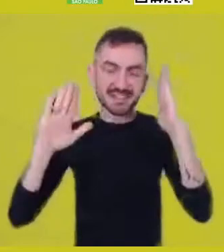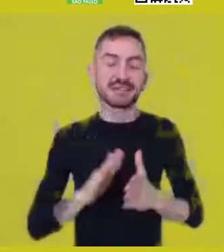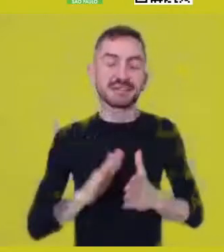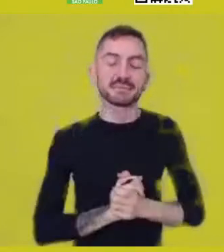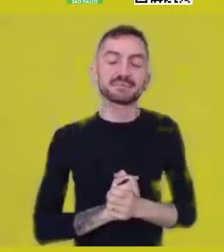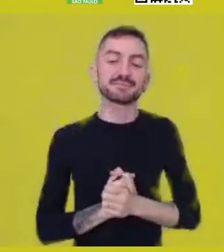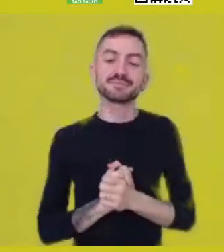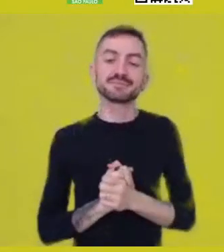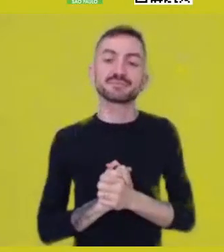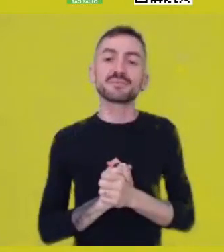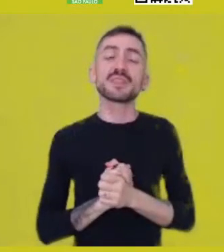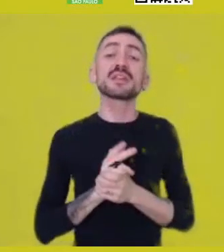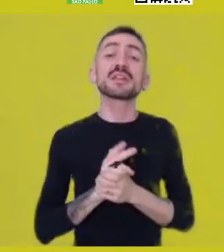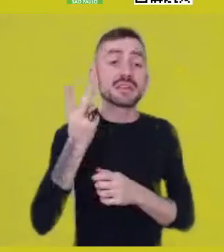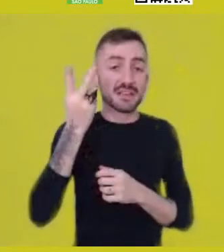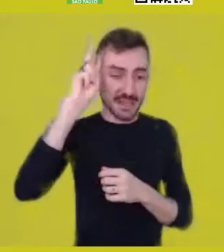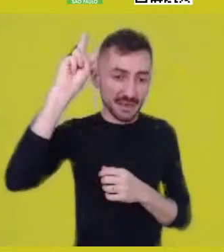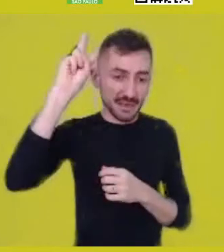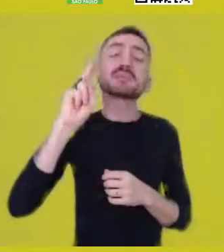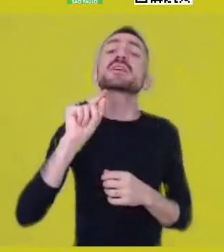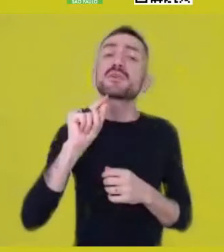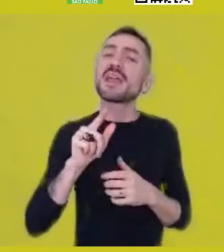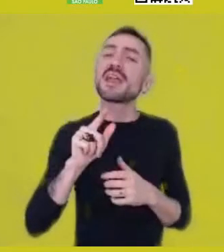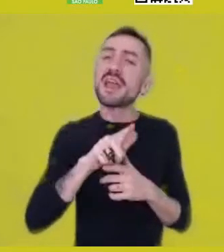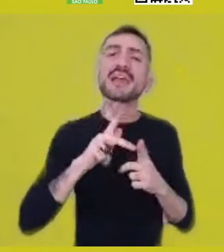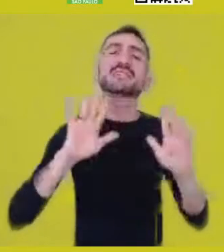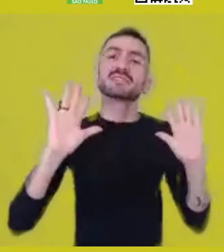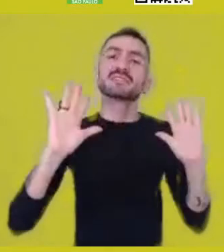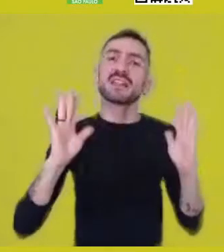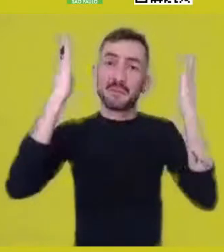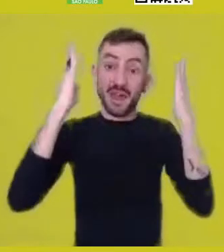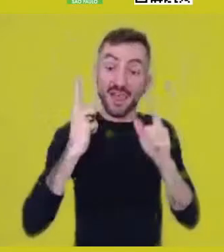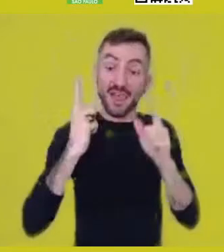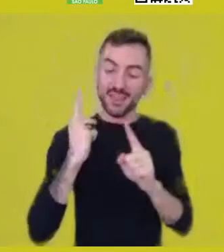in the sense of celebrating the meetings and turning the yard,